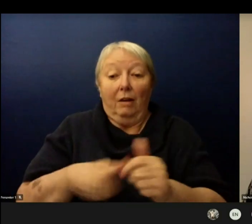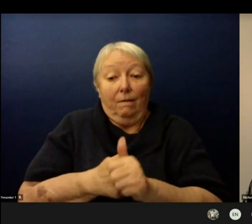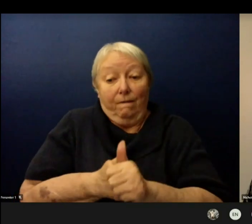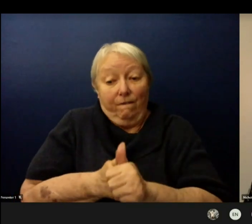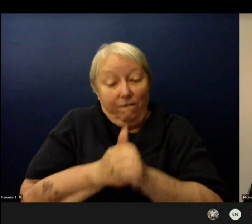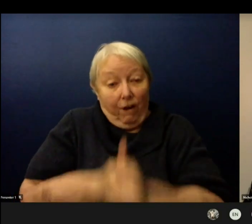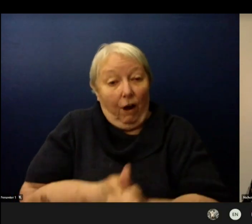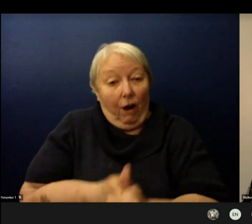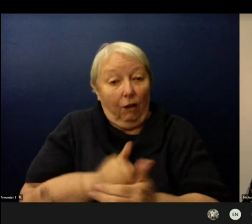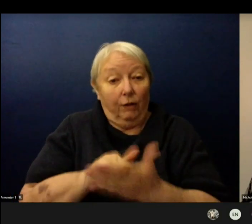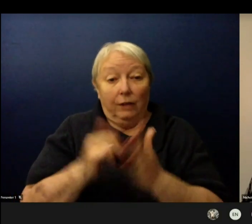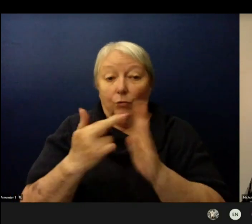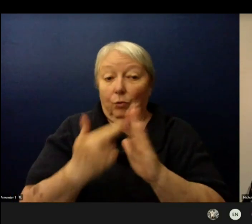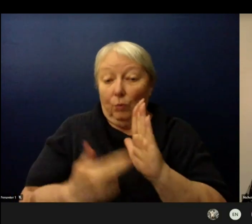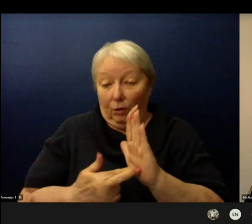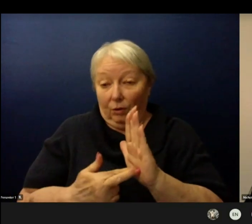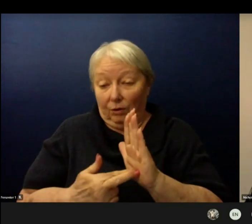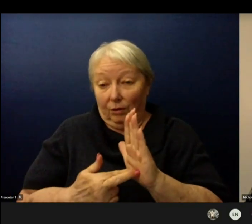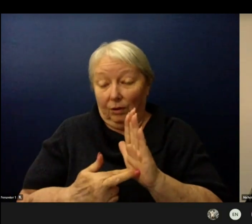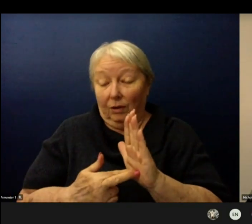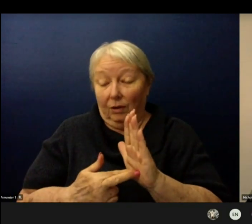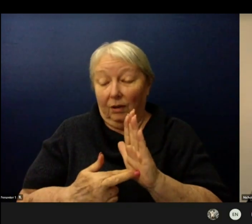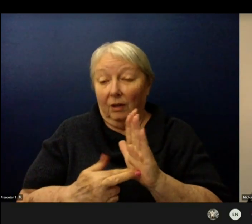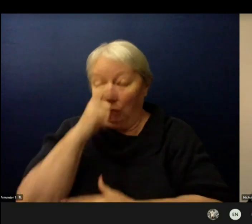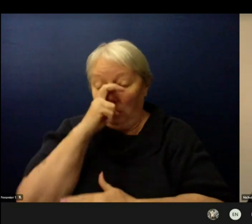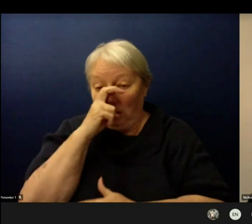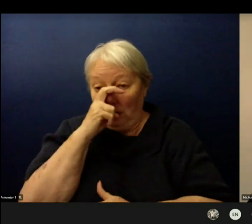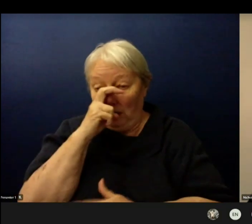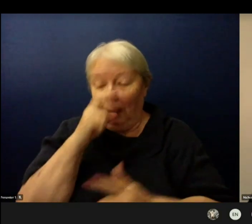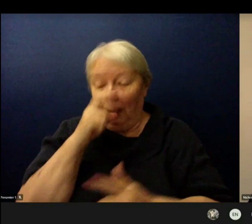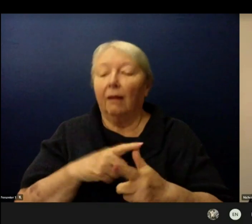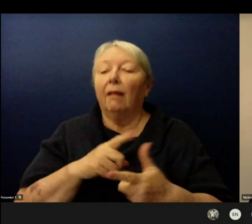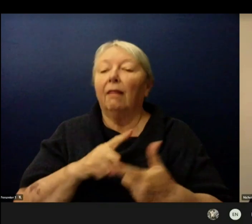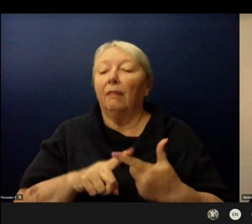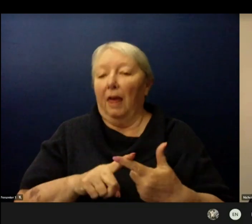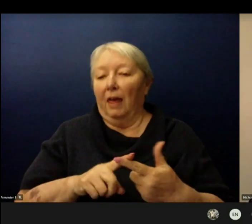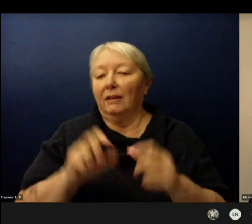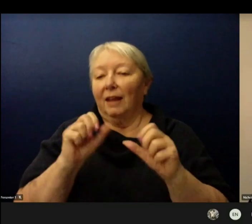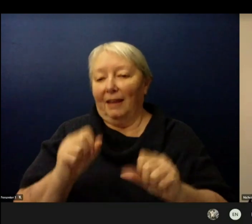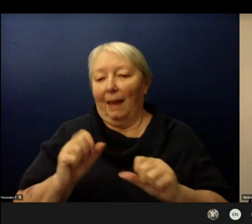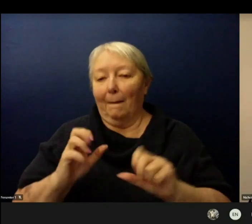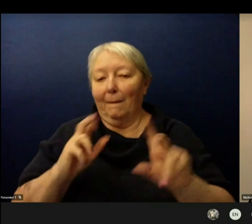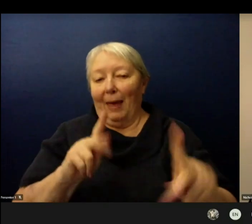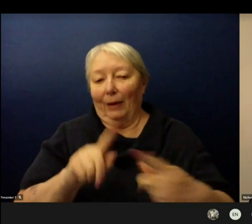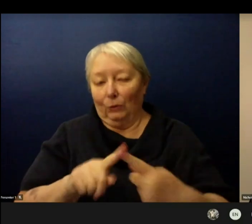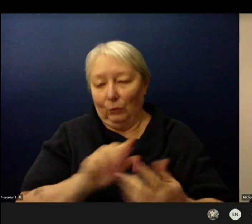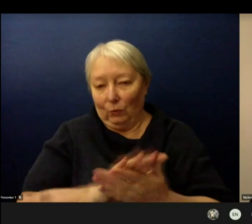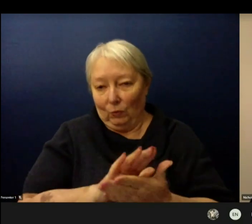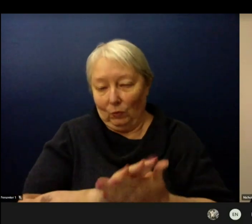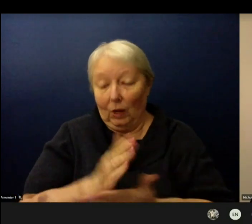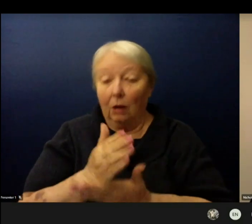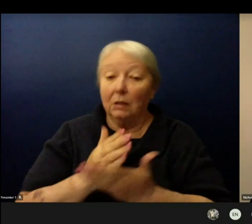For the past several months we've had some of our students with IEP’s who've been receiving in-person services.